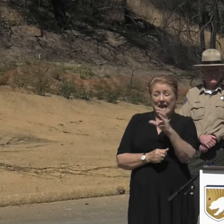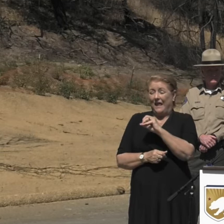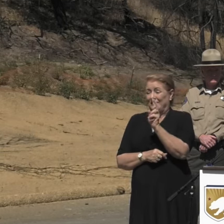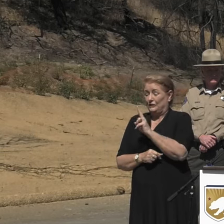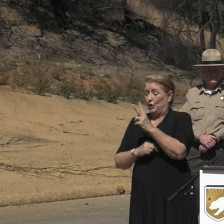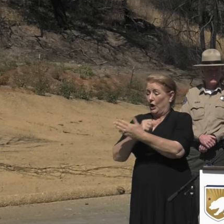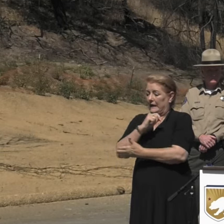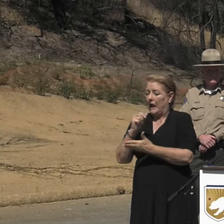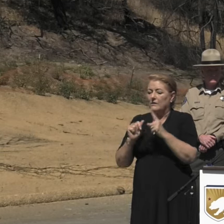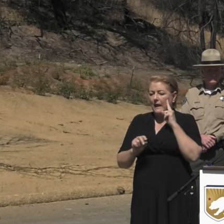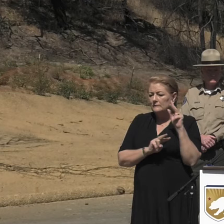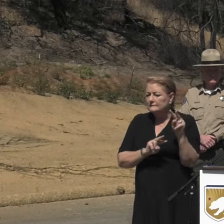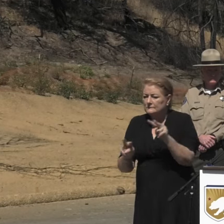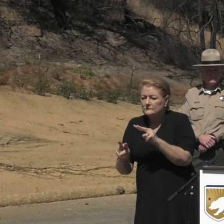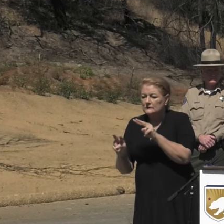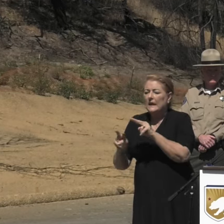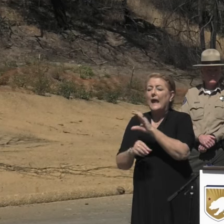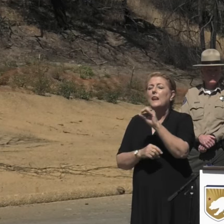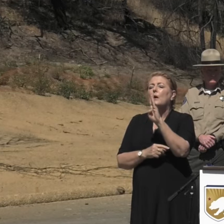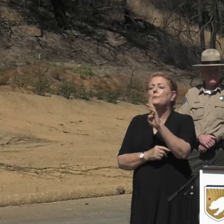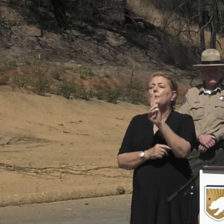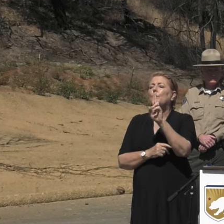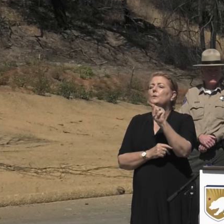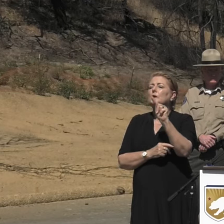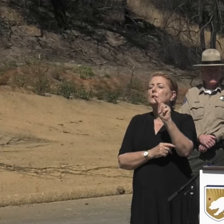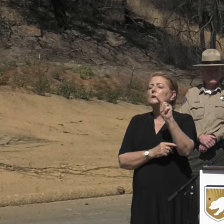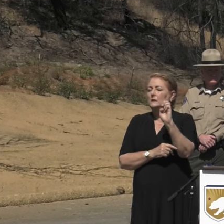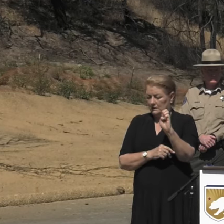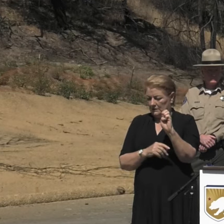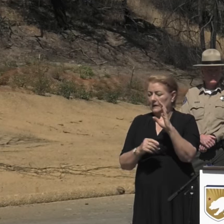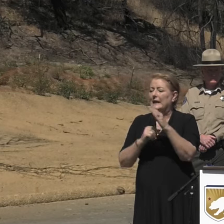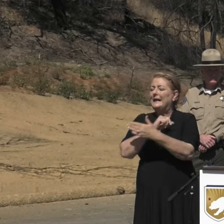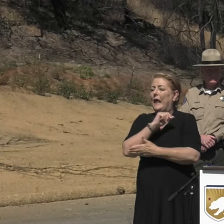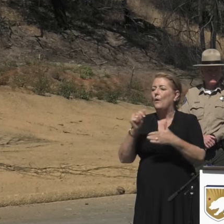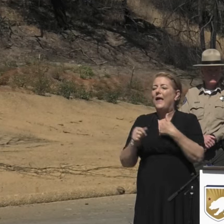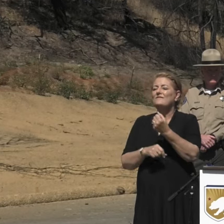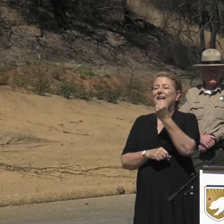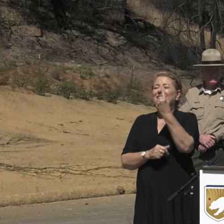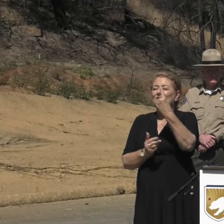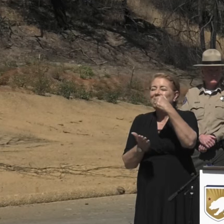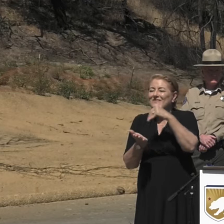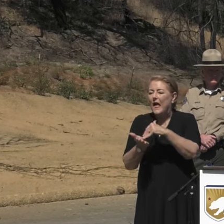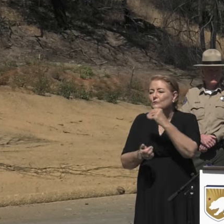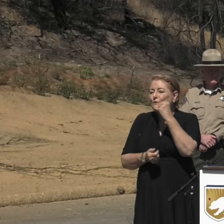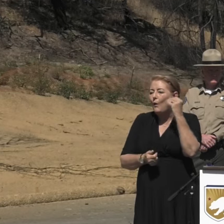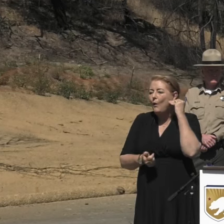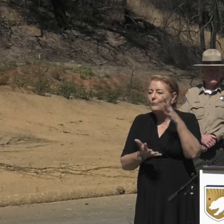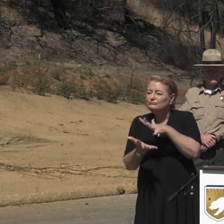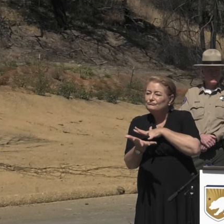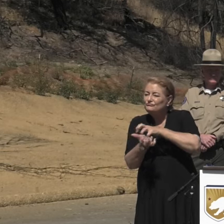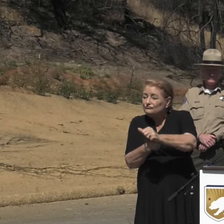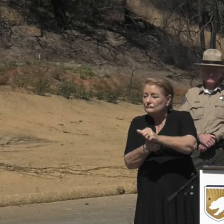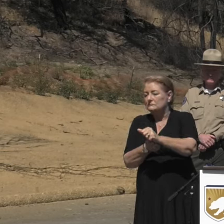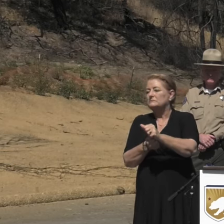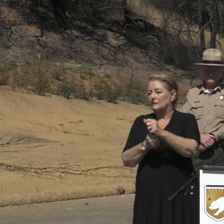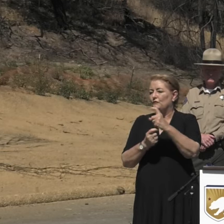they're overseeing the cleanup in Butte County as well, where we have nearly 11,000 properties that were destroyed by the Camp Fire.